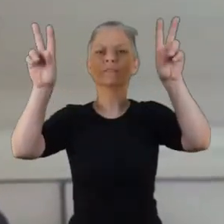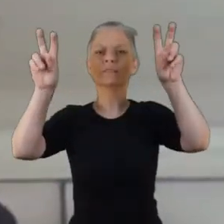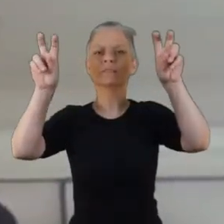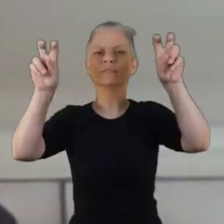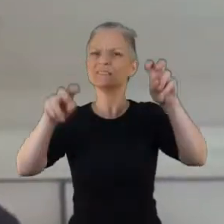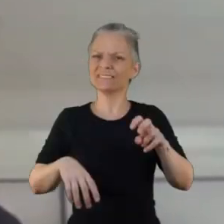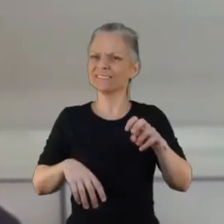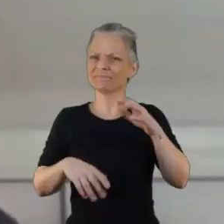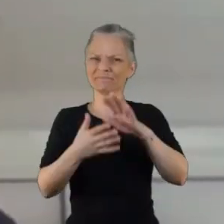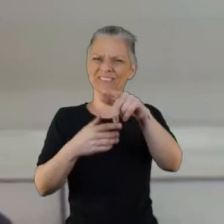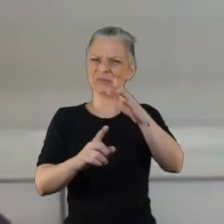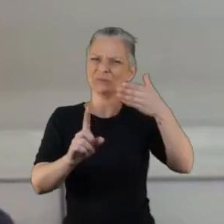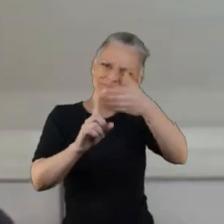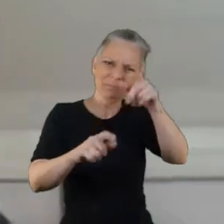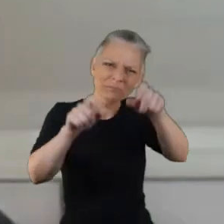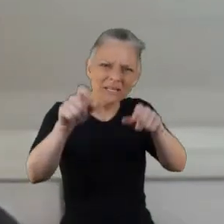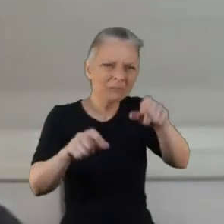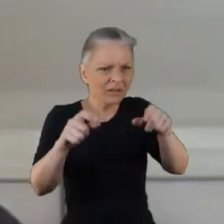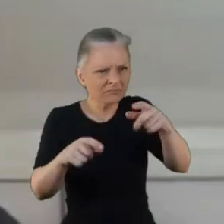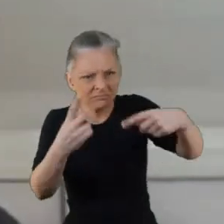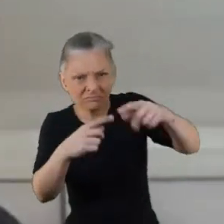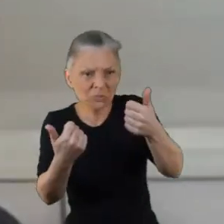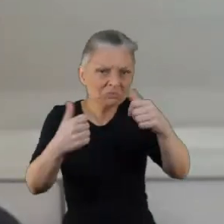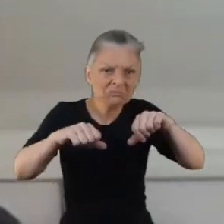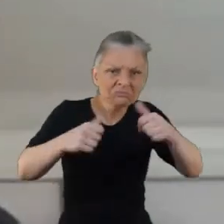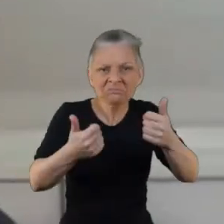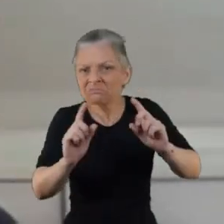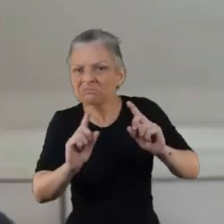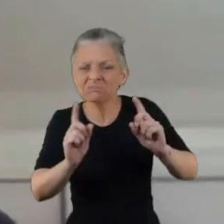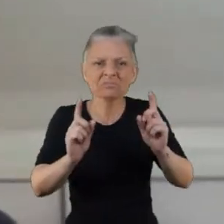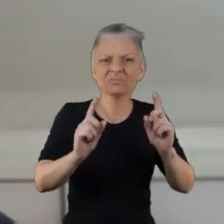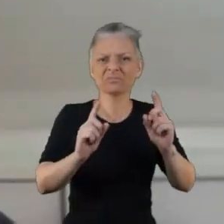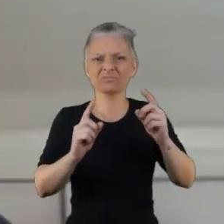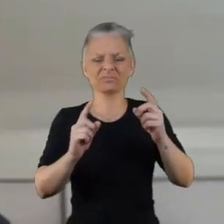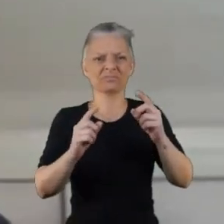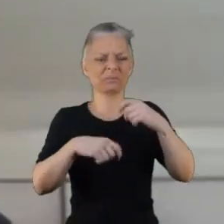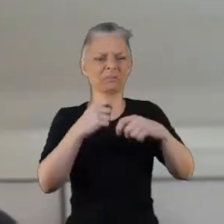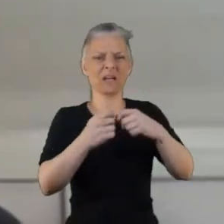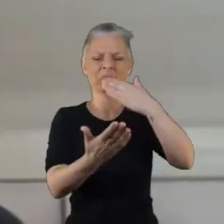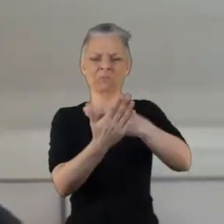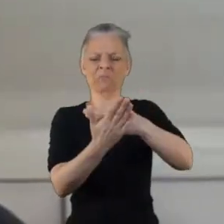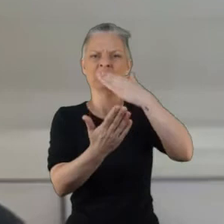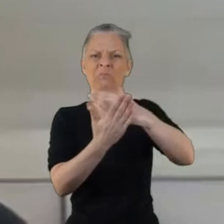experience. It’s quite polarised, so it's been really nice to have discussion with people and and